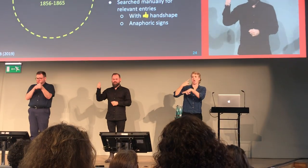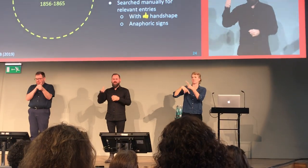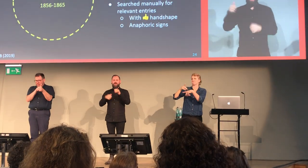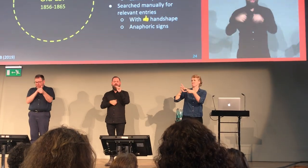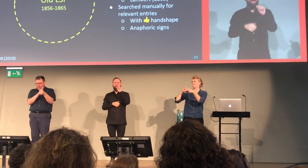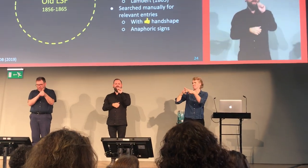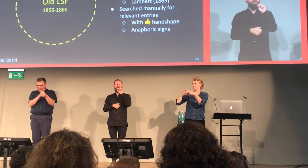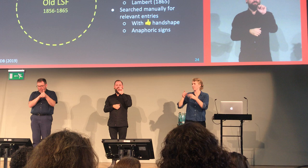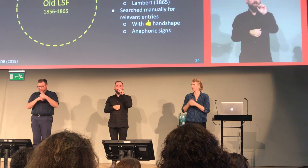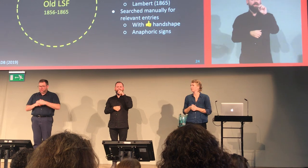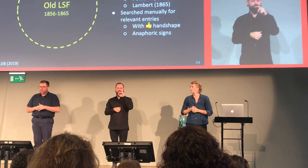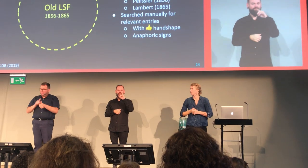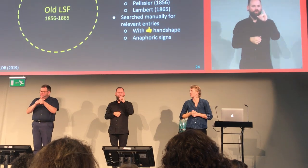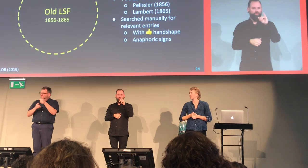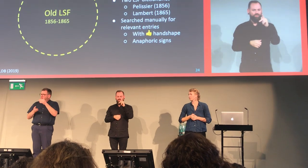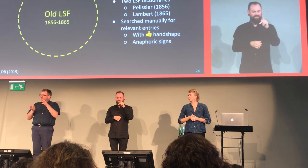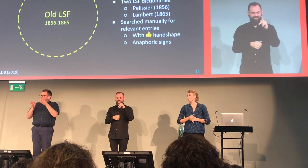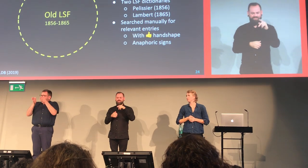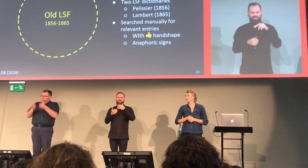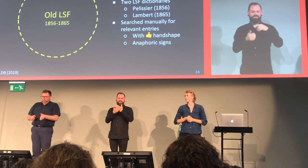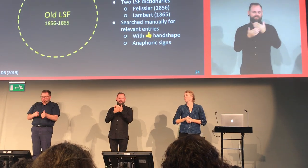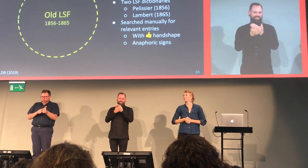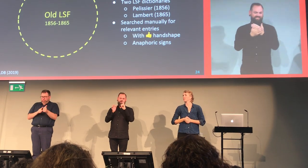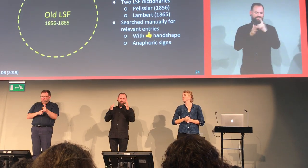And also we know that it's used as an anaphoric sign.